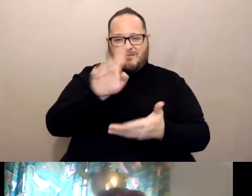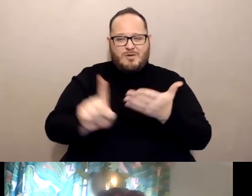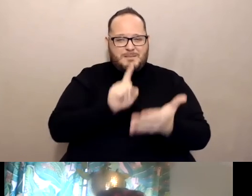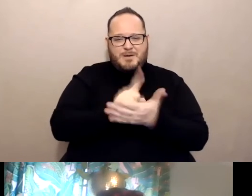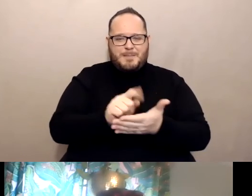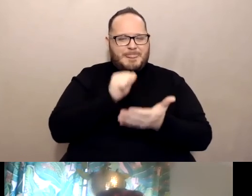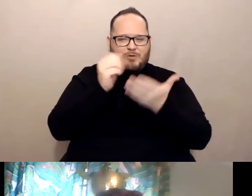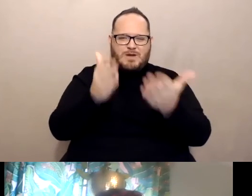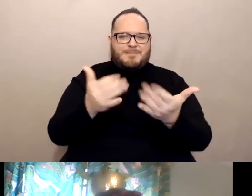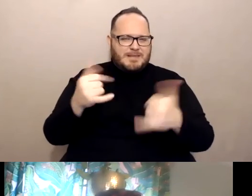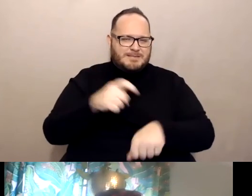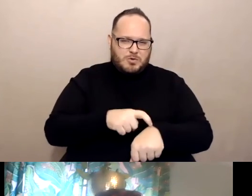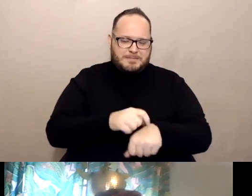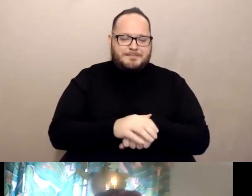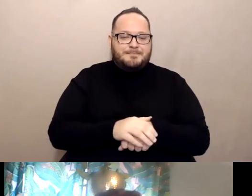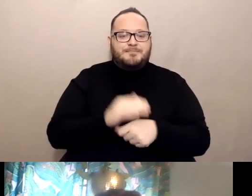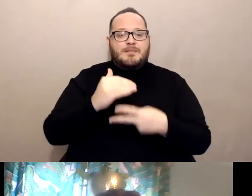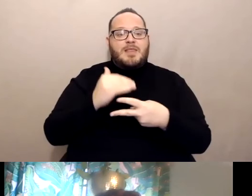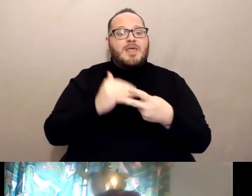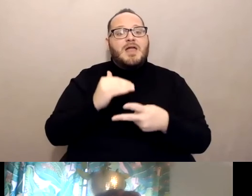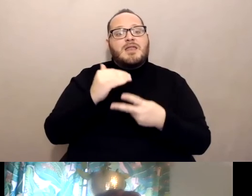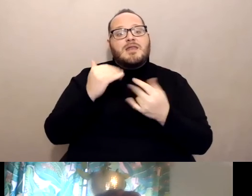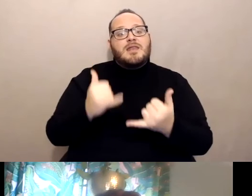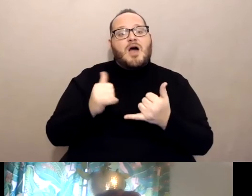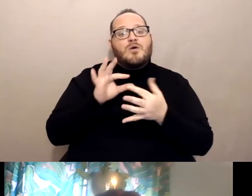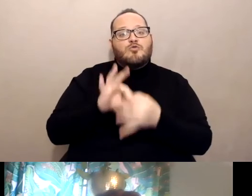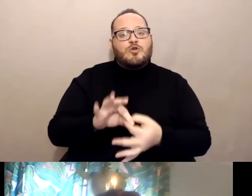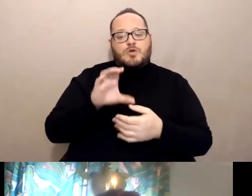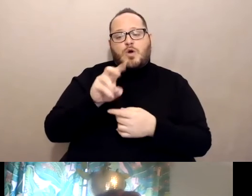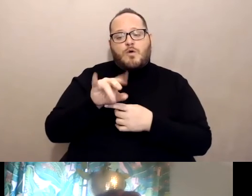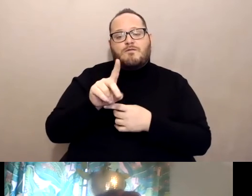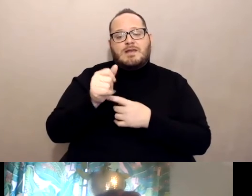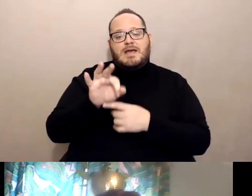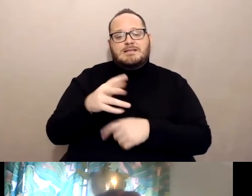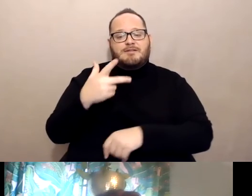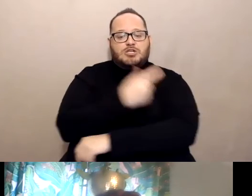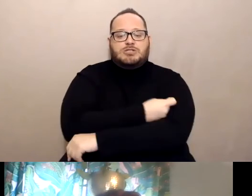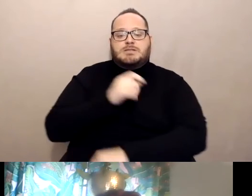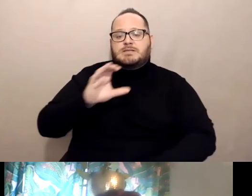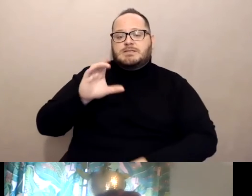And then with regards to the COVID-19 vaccination the CDC is recommending that people,